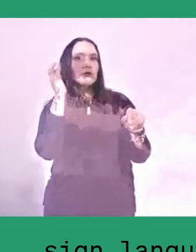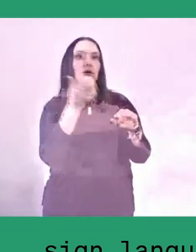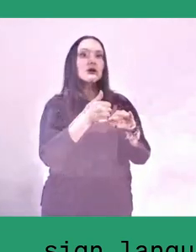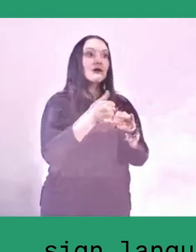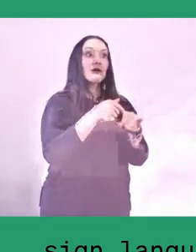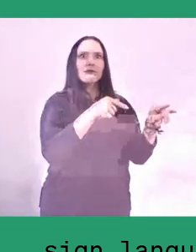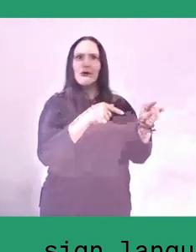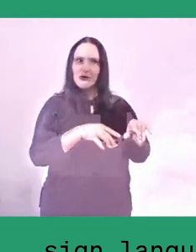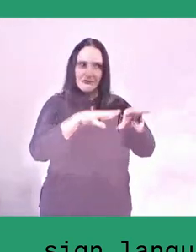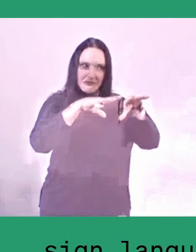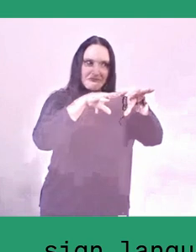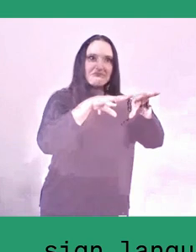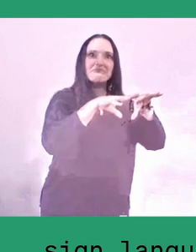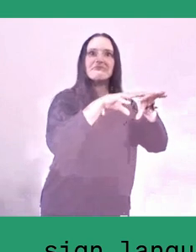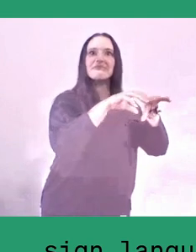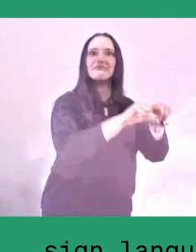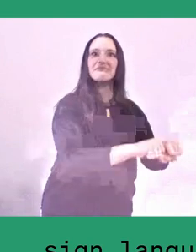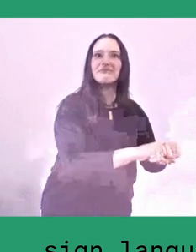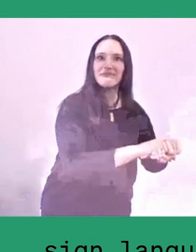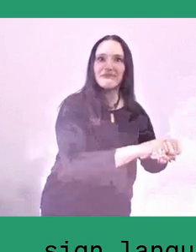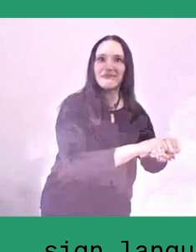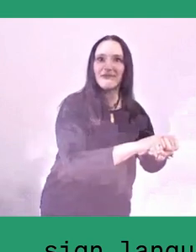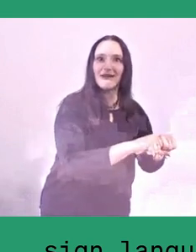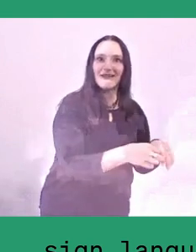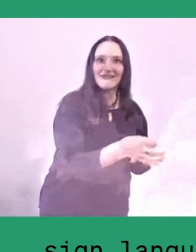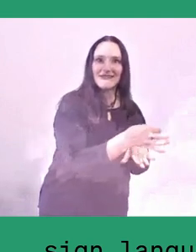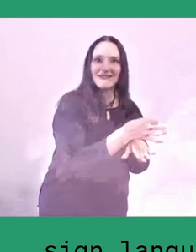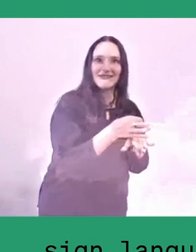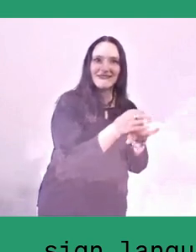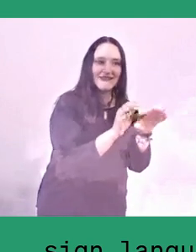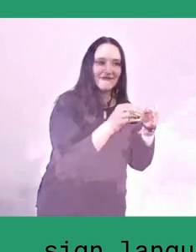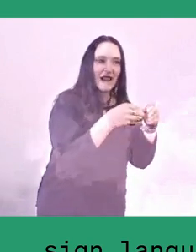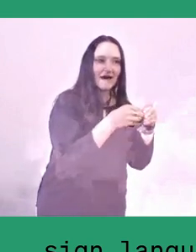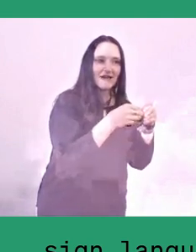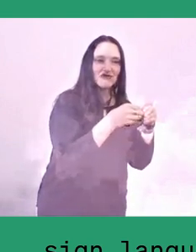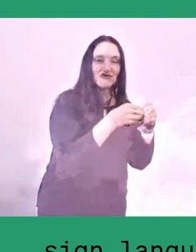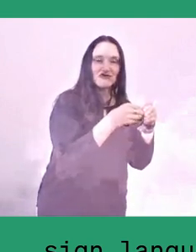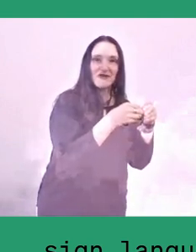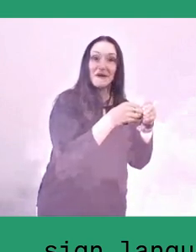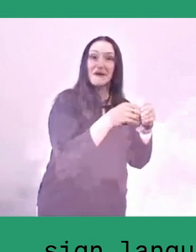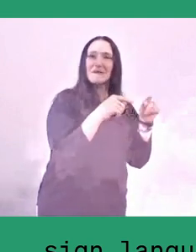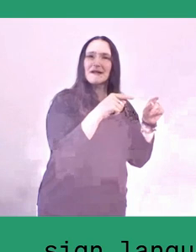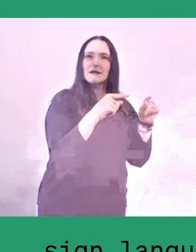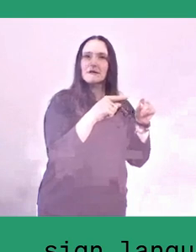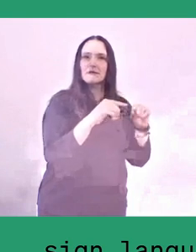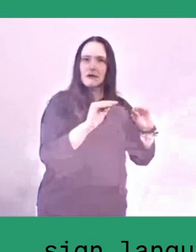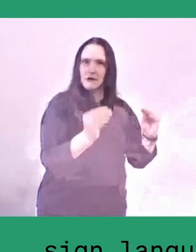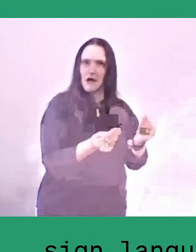and then these young leaders from the NU,